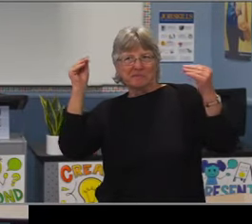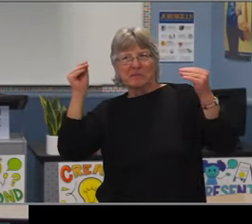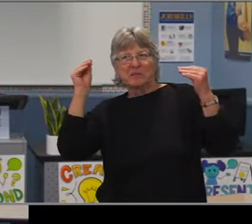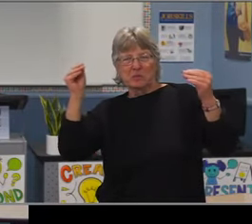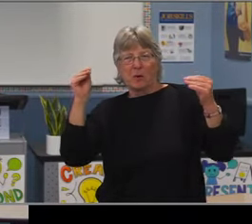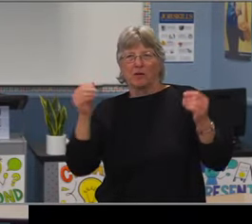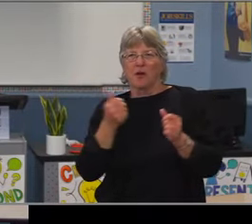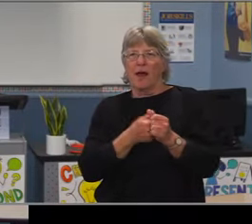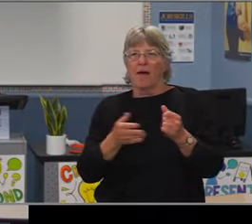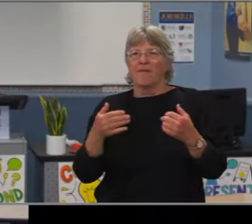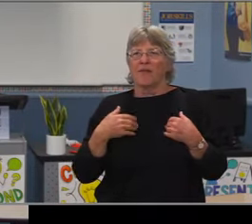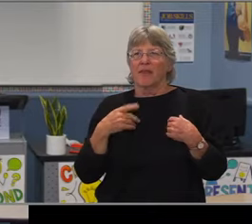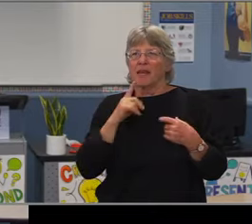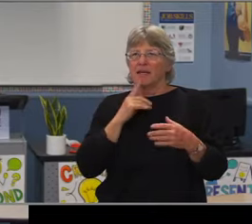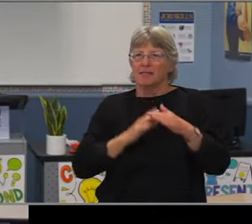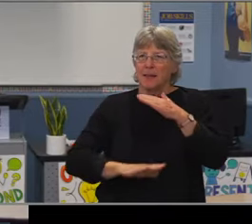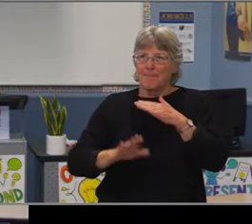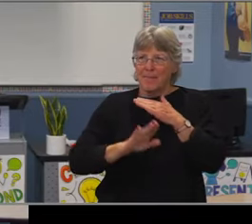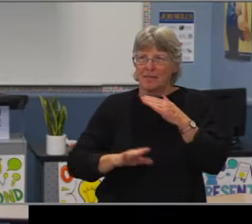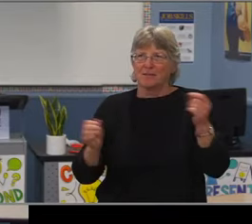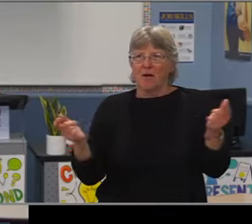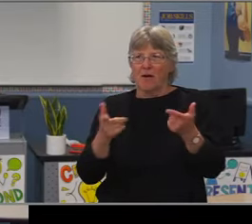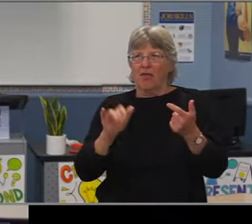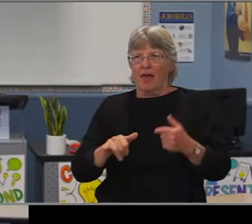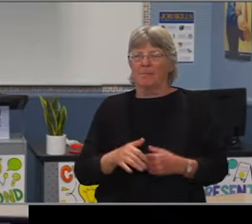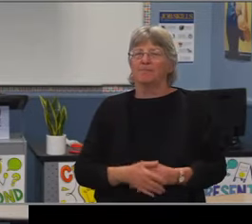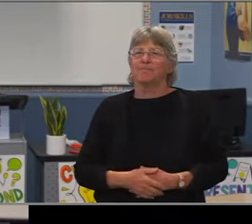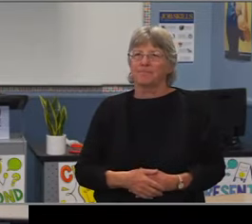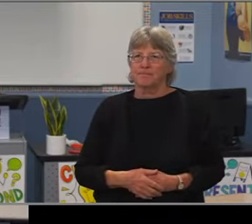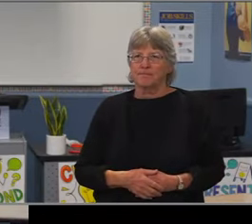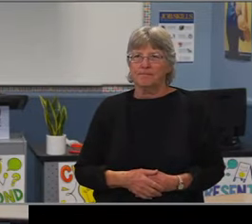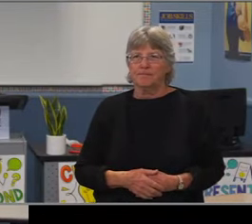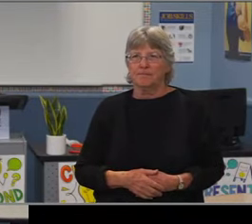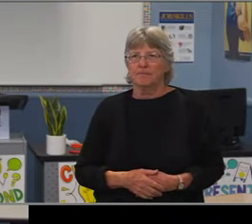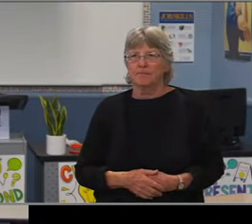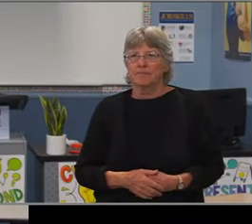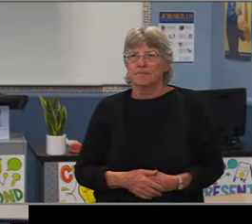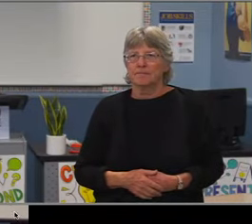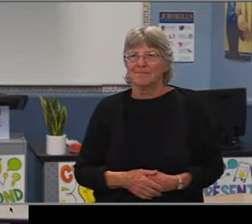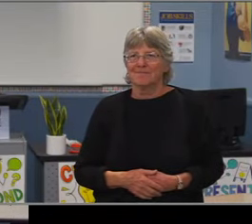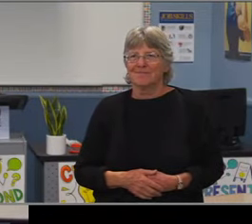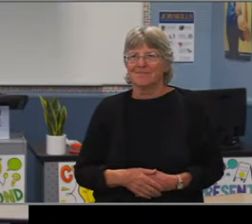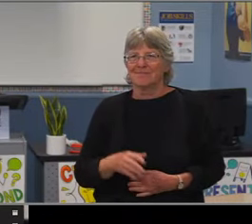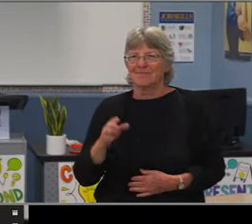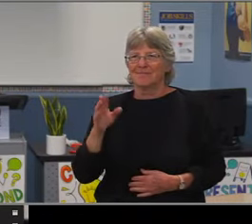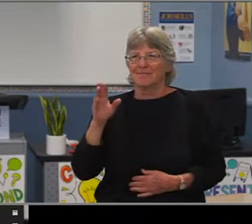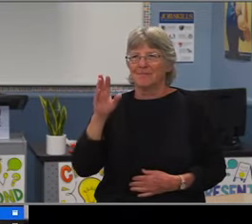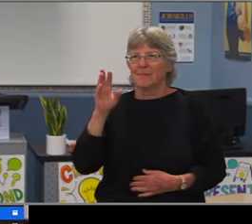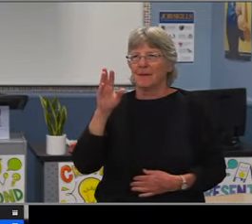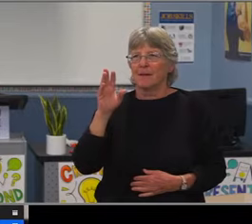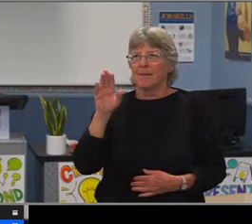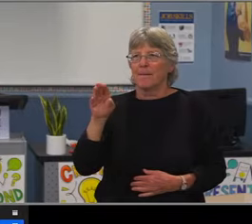With these guiding questions in mind of looking one at the history and enrollment patterns of our K-8 schools.